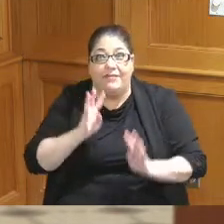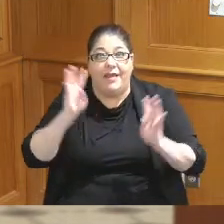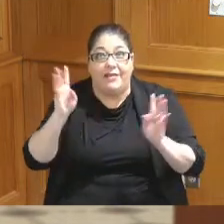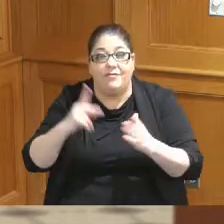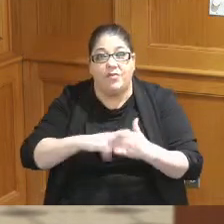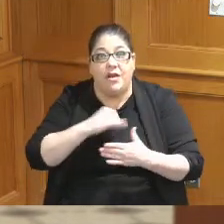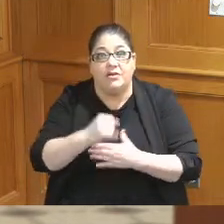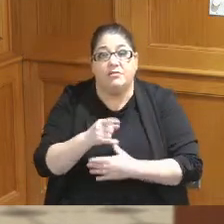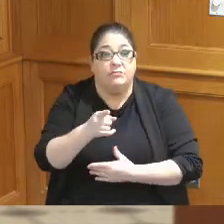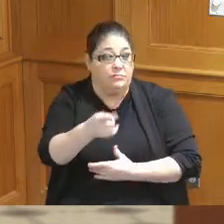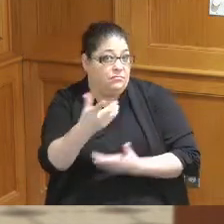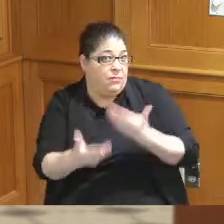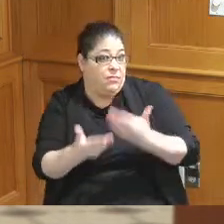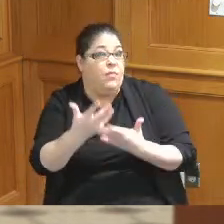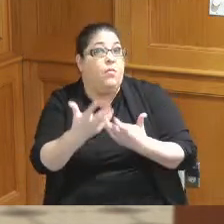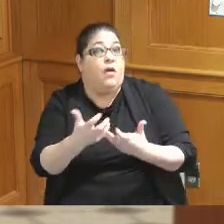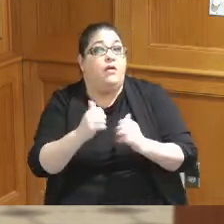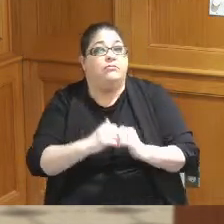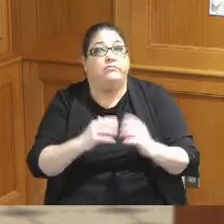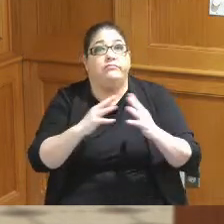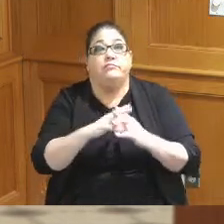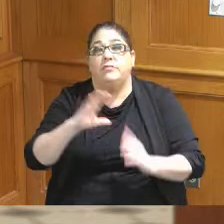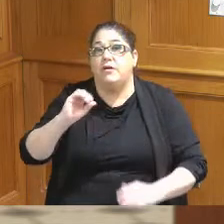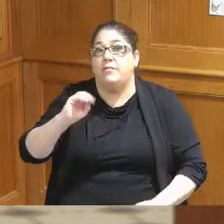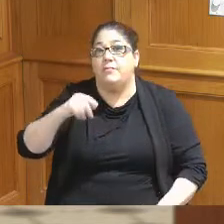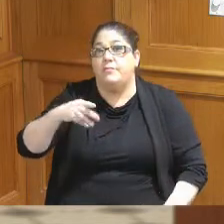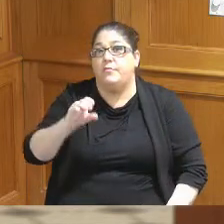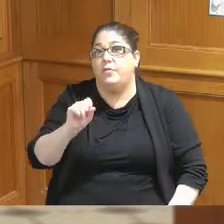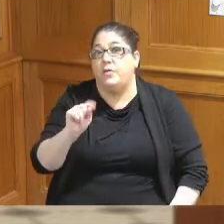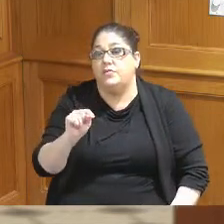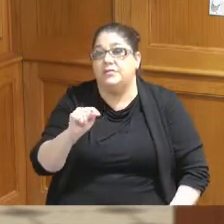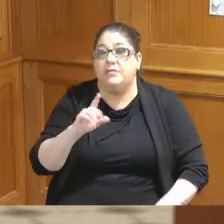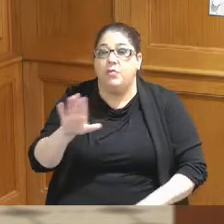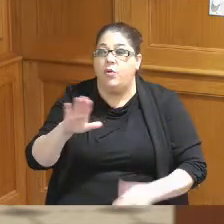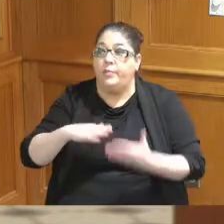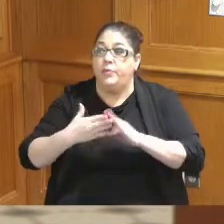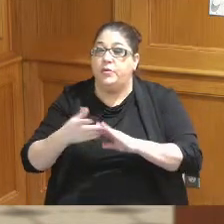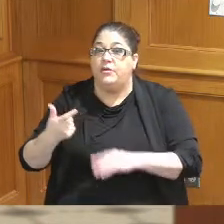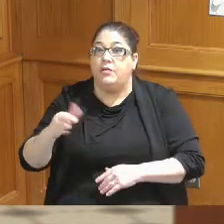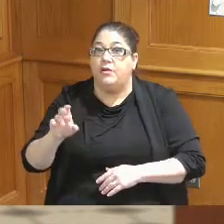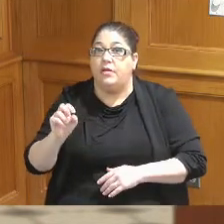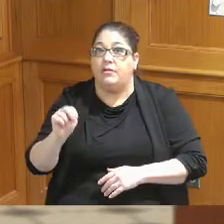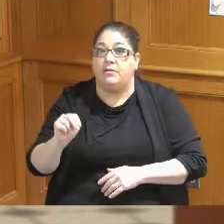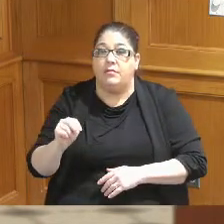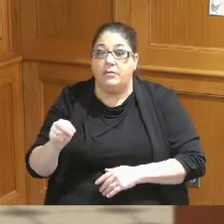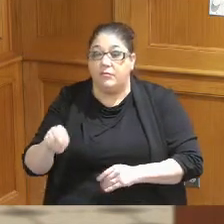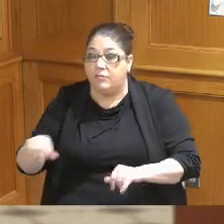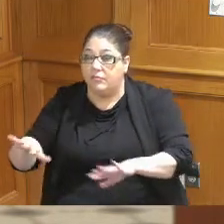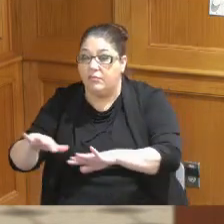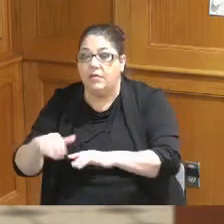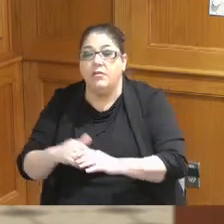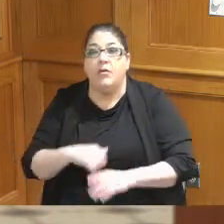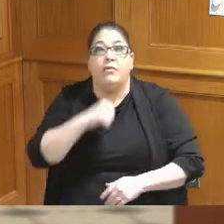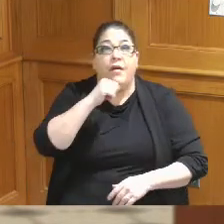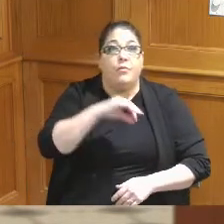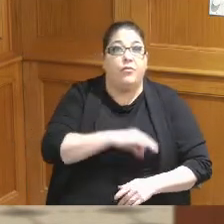you want to start composting at your community garden or you have you're a non-profit who does